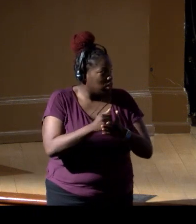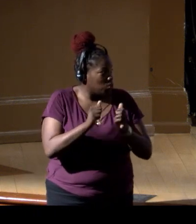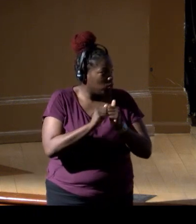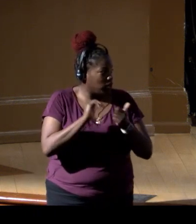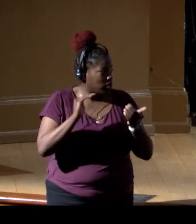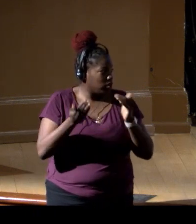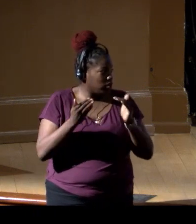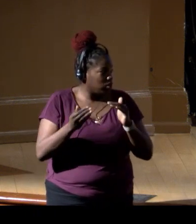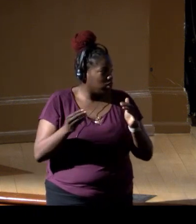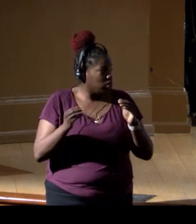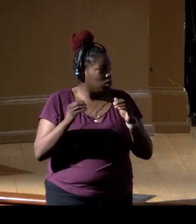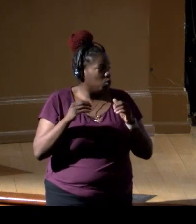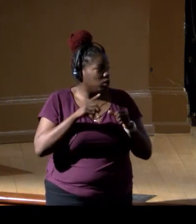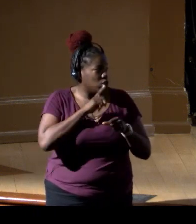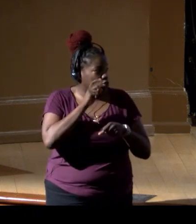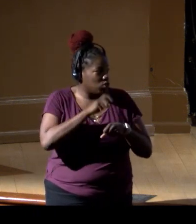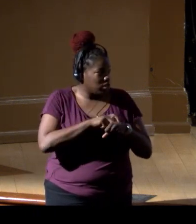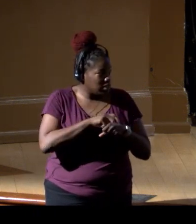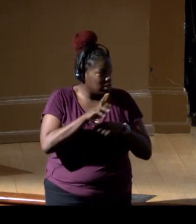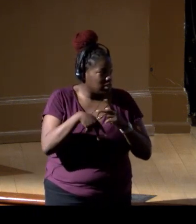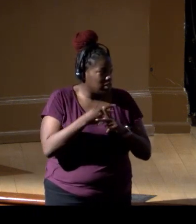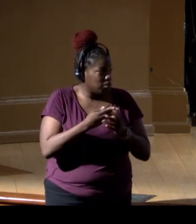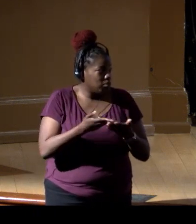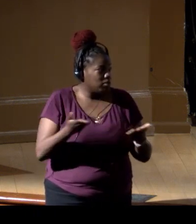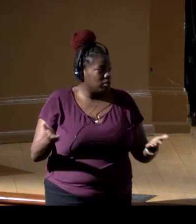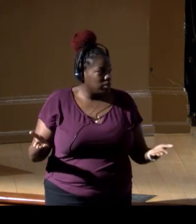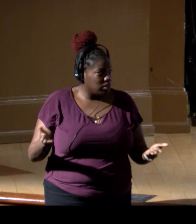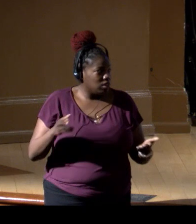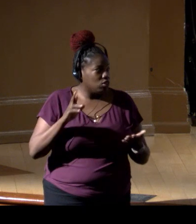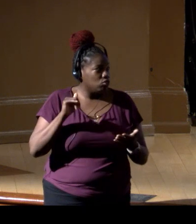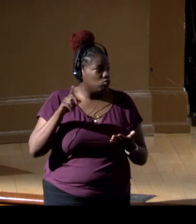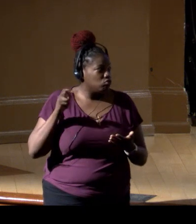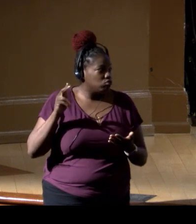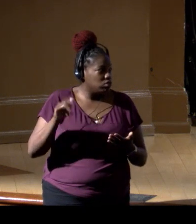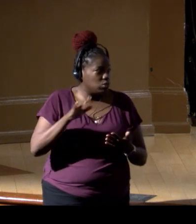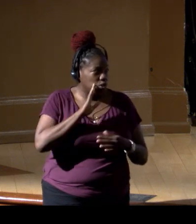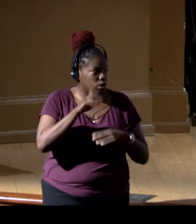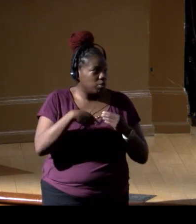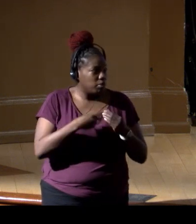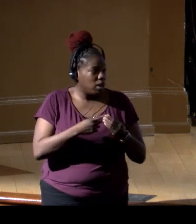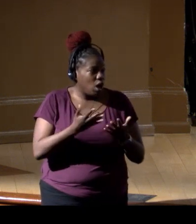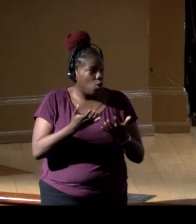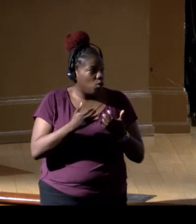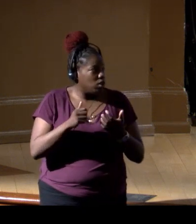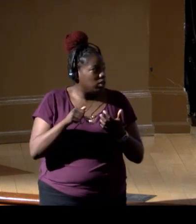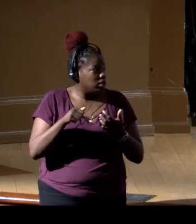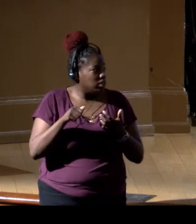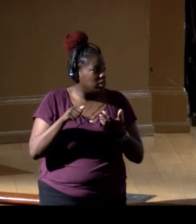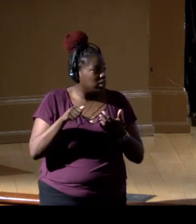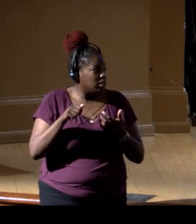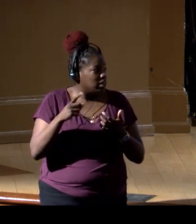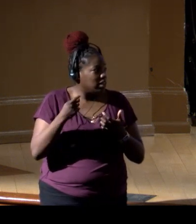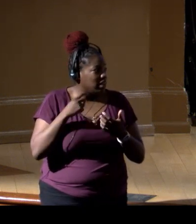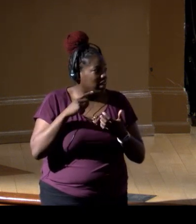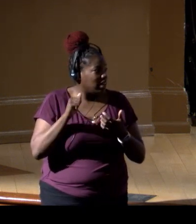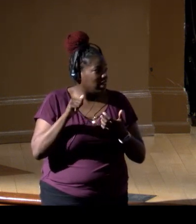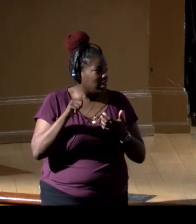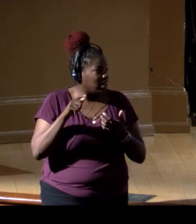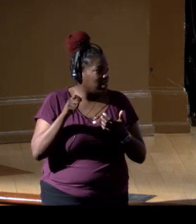to move toward the real-time sorts of things that Rodney was speaking about. I was going to ask Ellen if Smithsonian would be willing